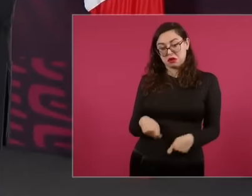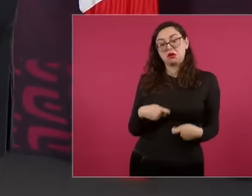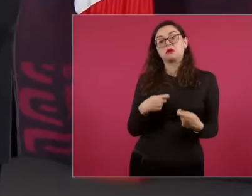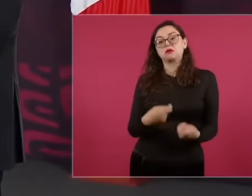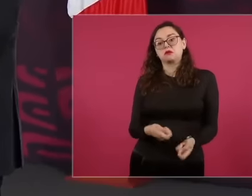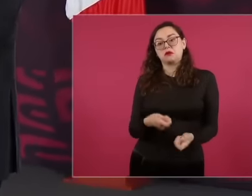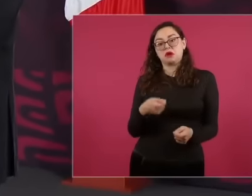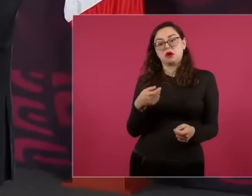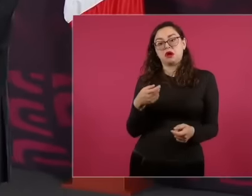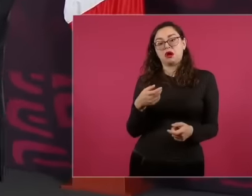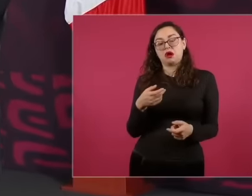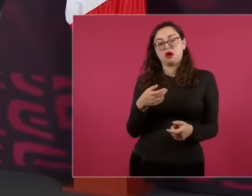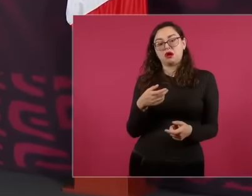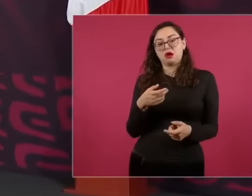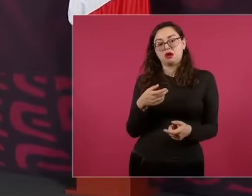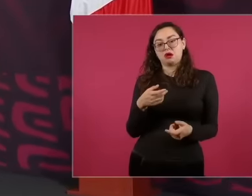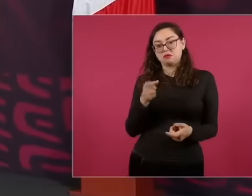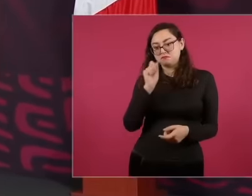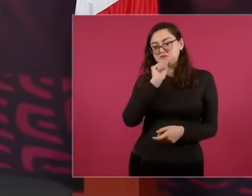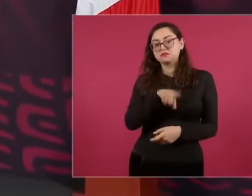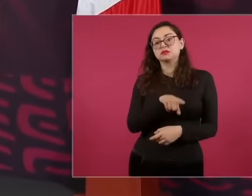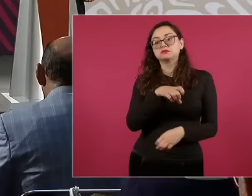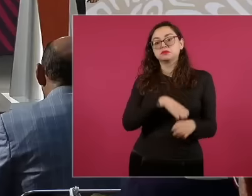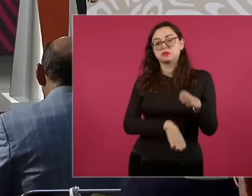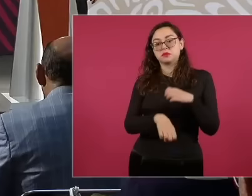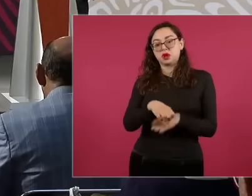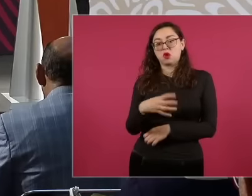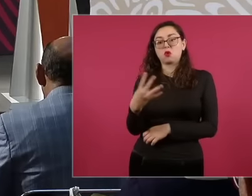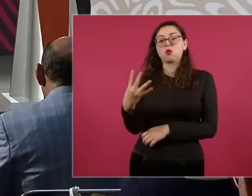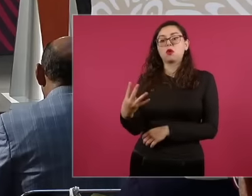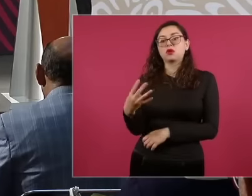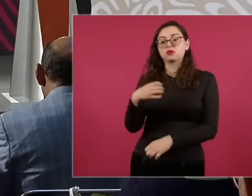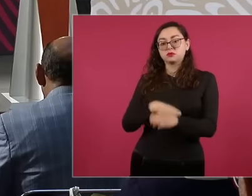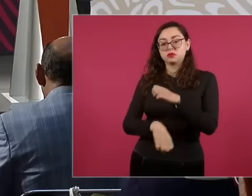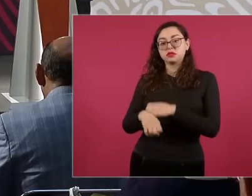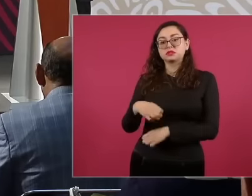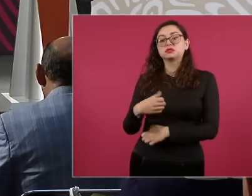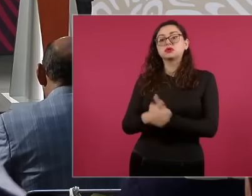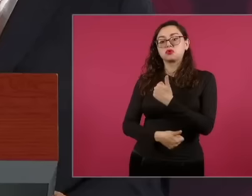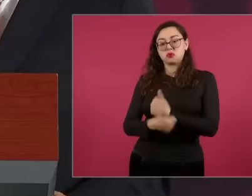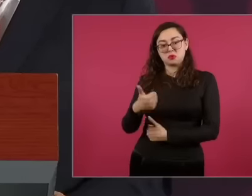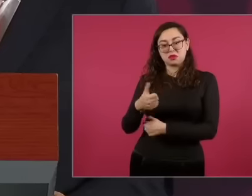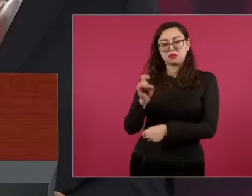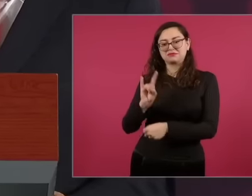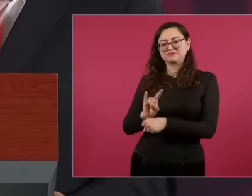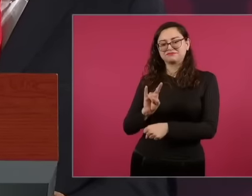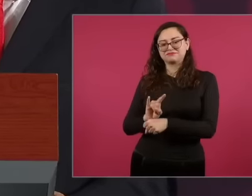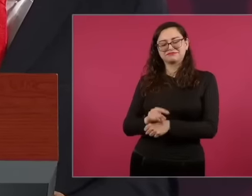directly to the same company because there were four of them for that reason but look I'm not going to do this but that is already